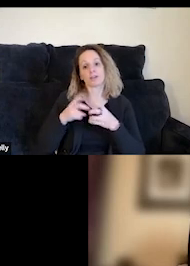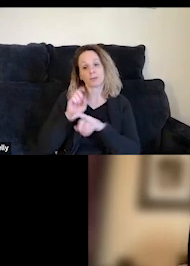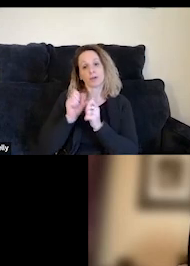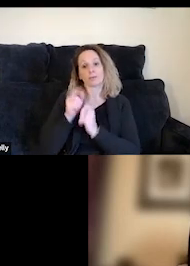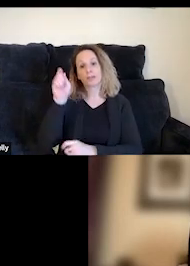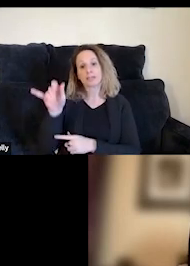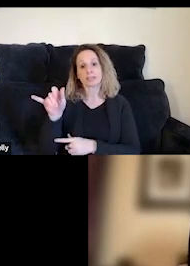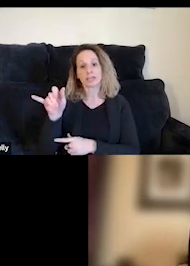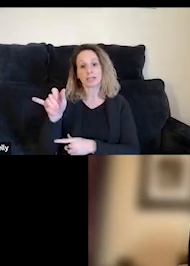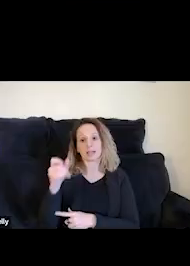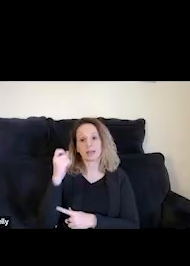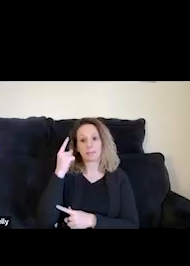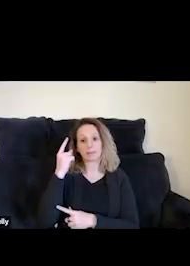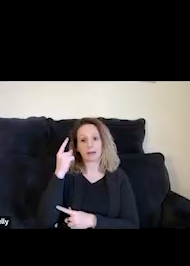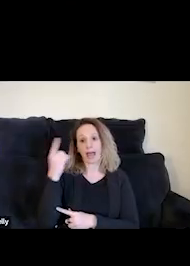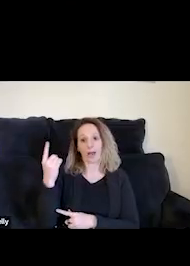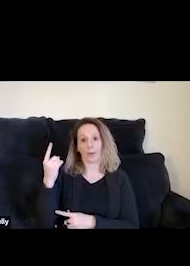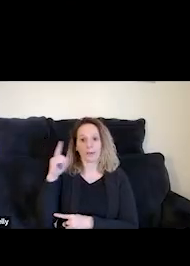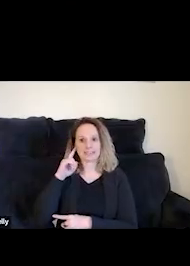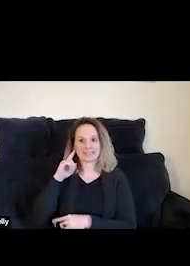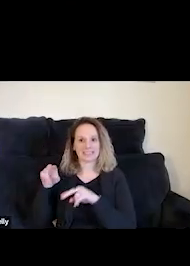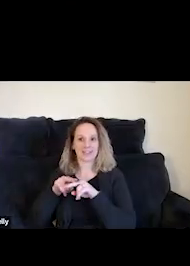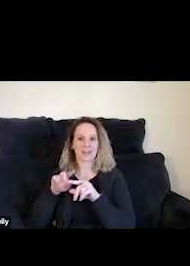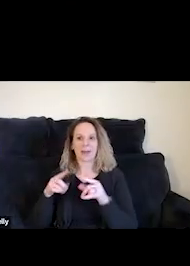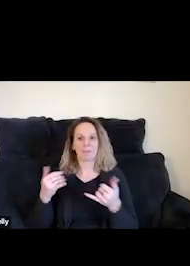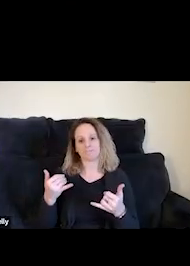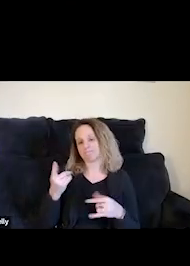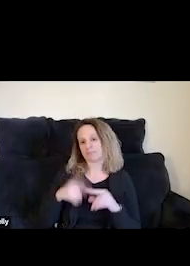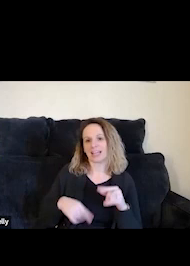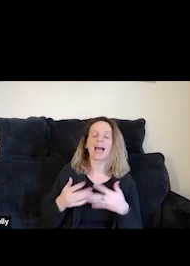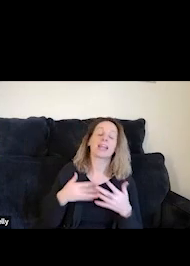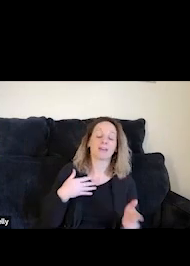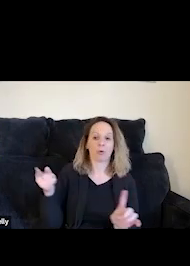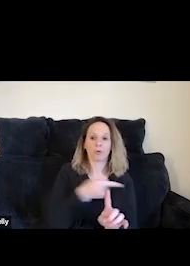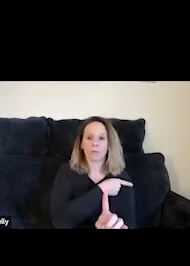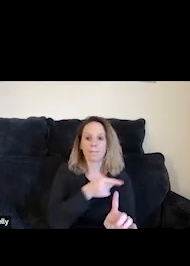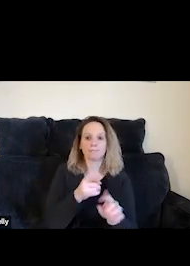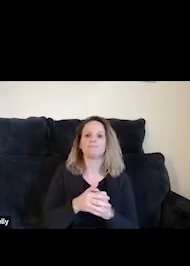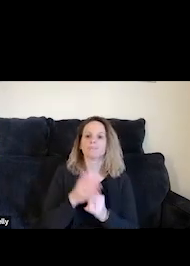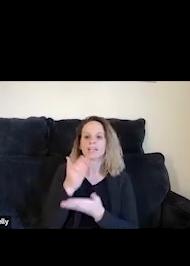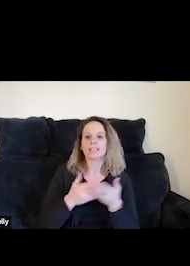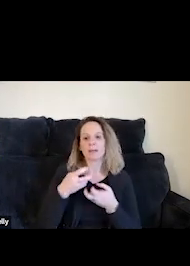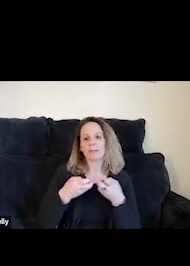Oh wow, I'm surprised 'cause I can always hear it. But some of the issues that we encounter with TAY